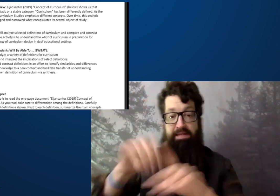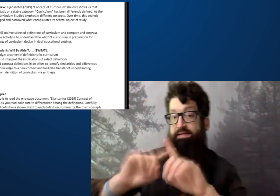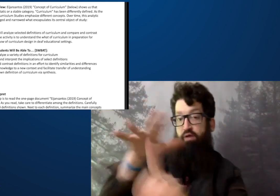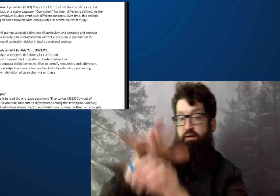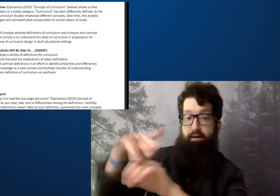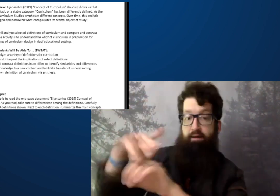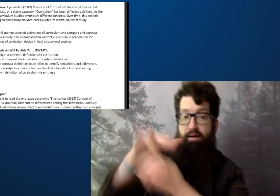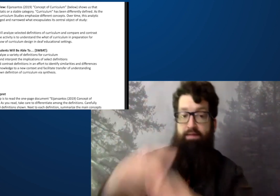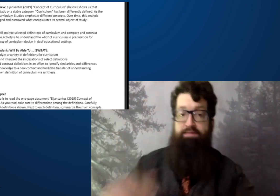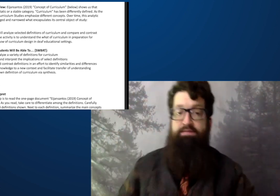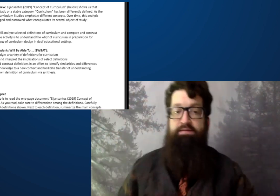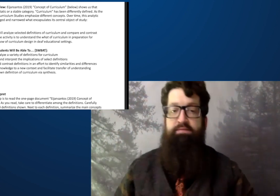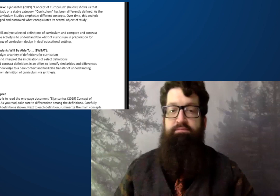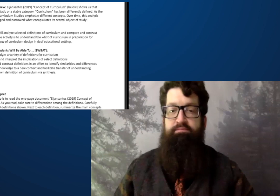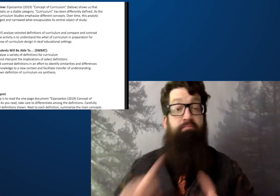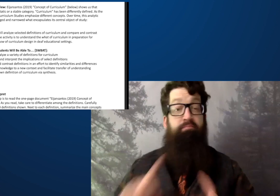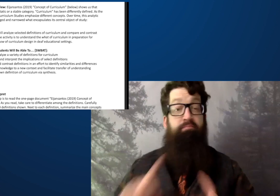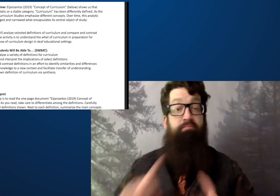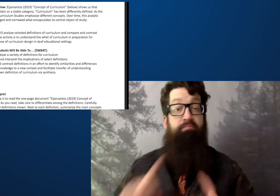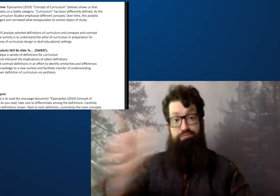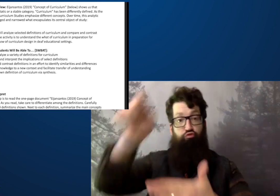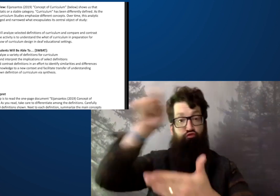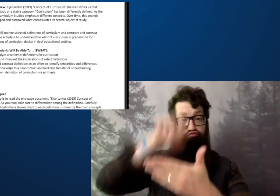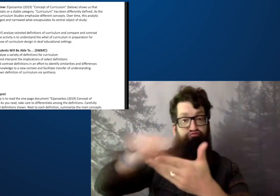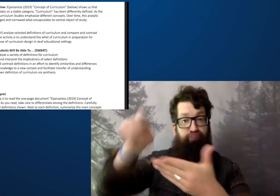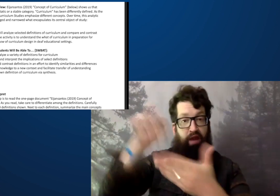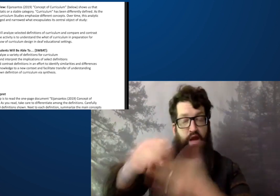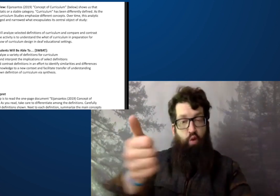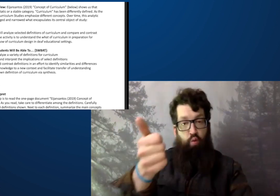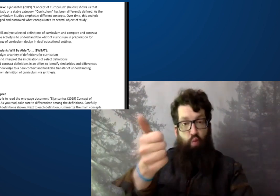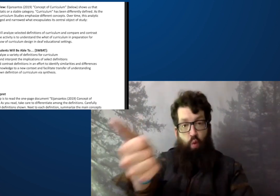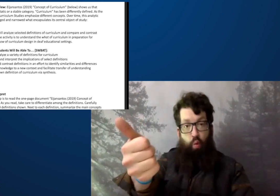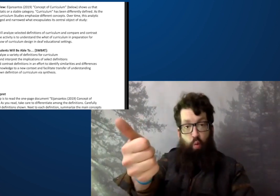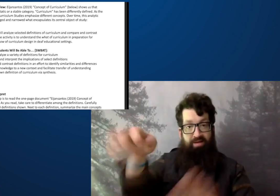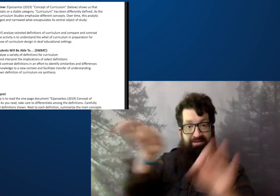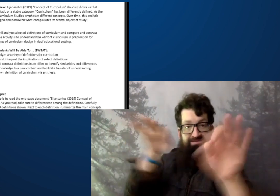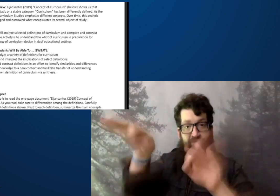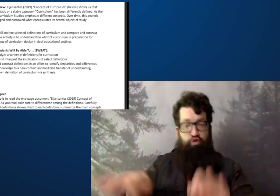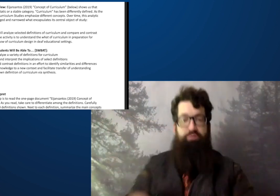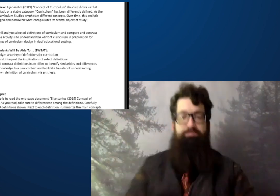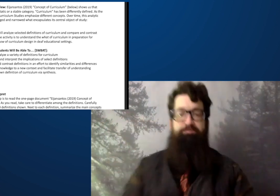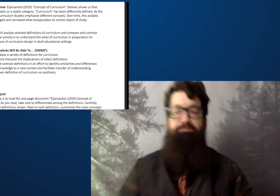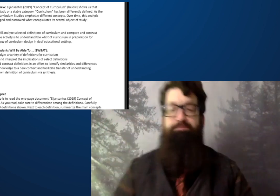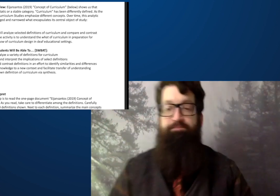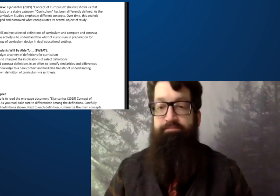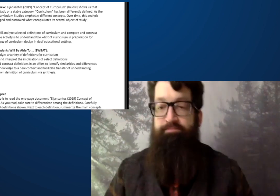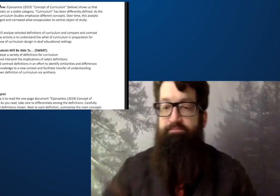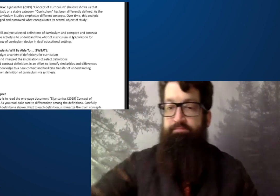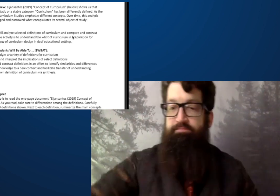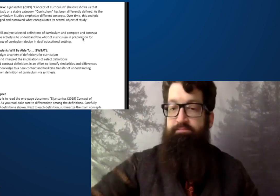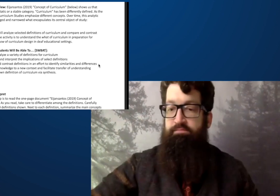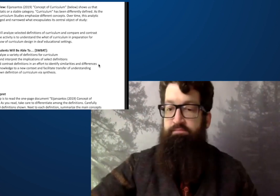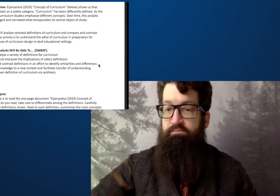compare and contrast them, identifying similarities and differences. You will apply knowledge to a new context,